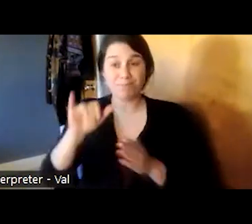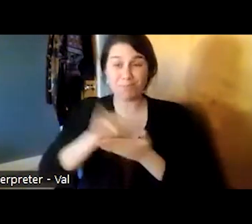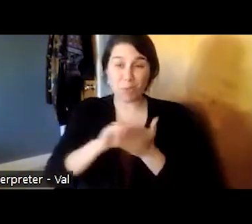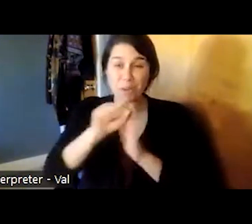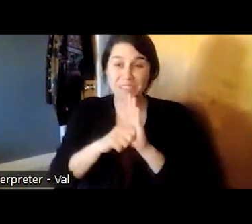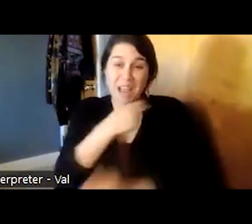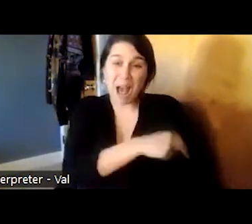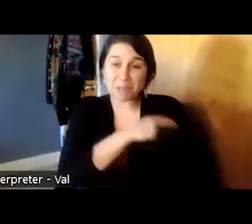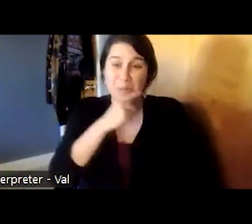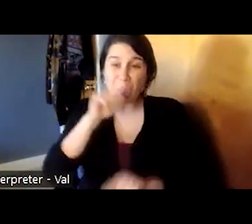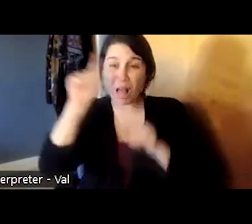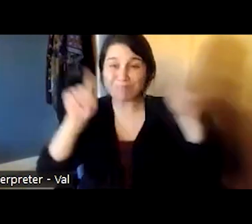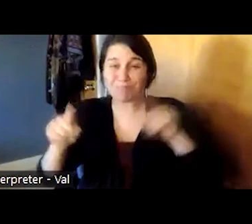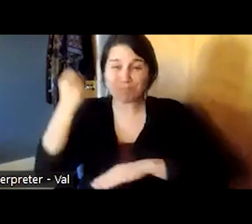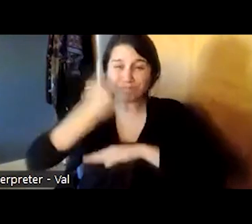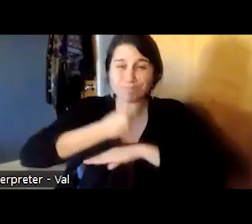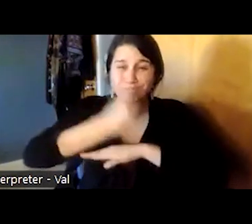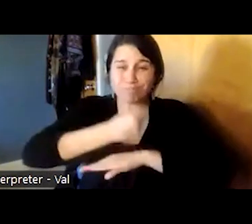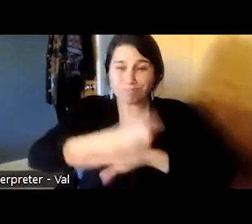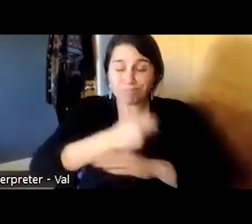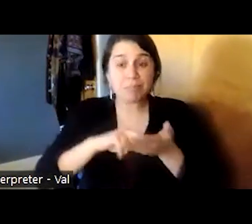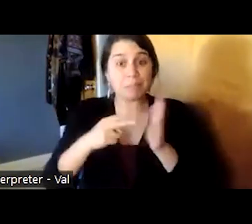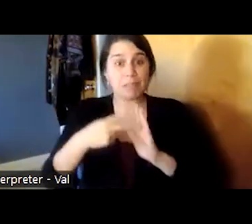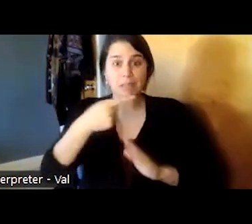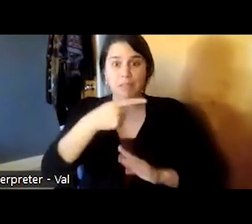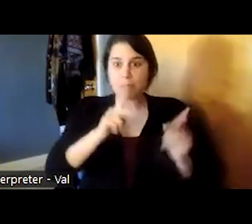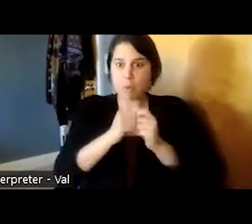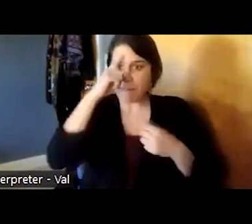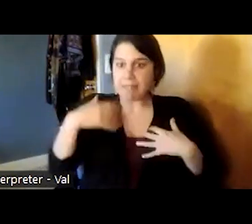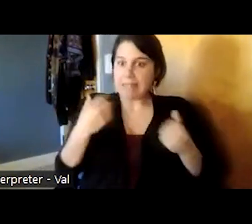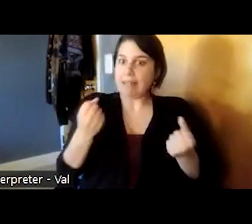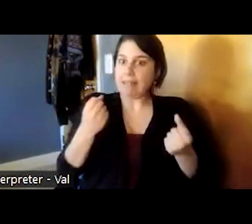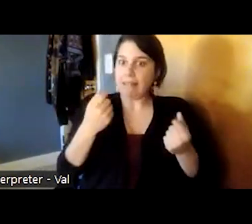and people with mental illness were coming into communities that were not prepared for them here